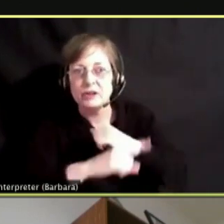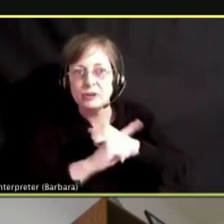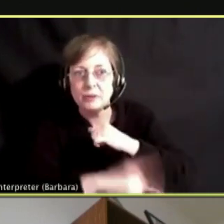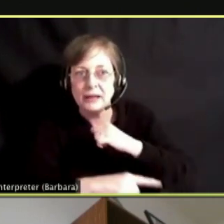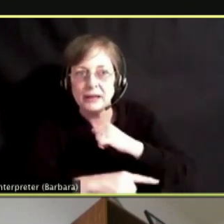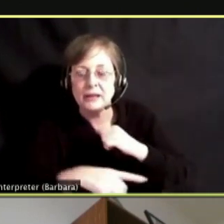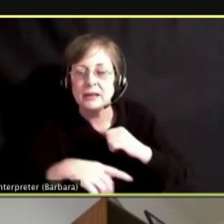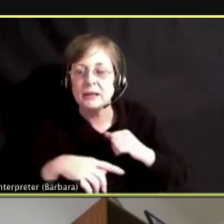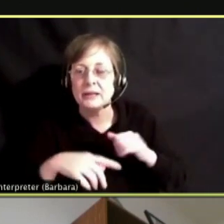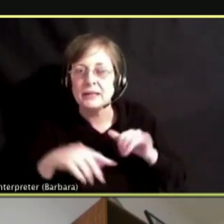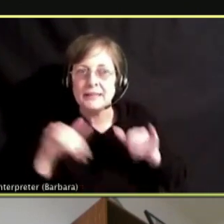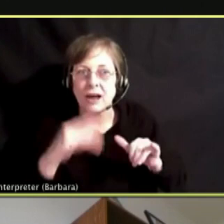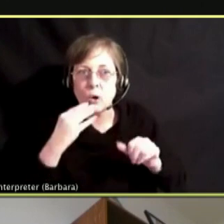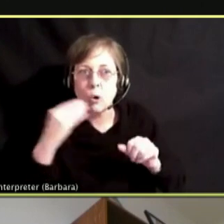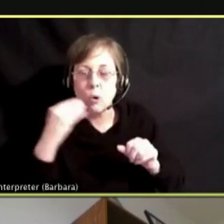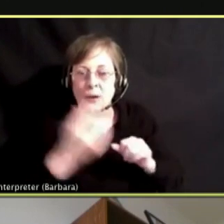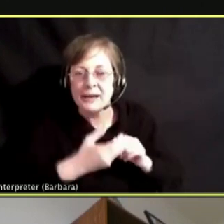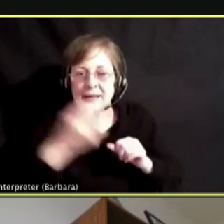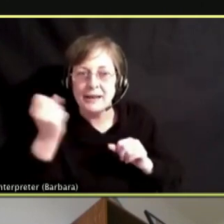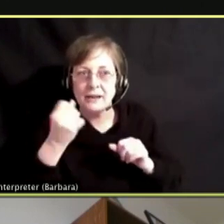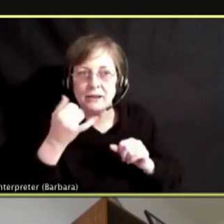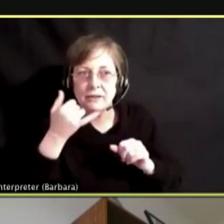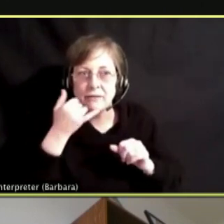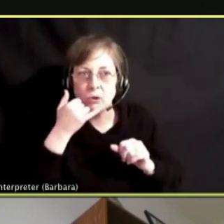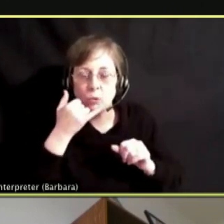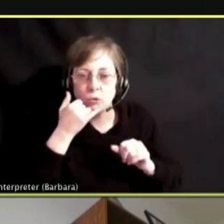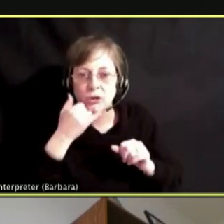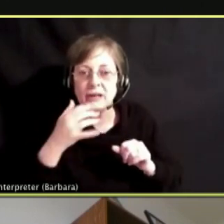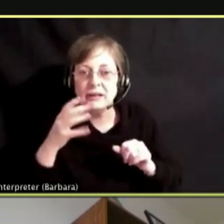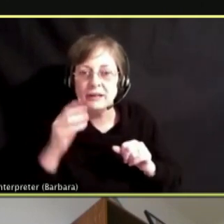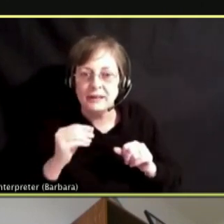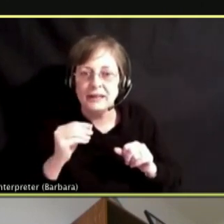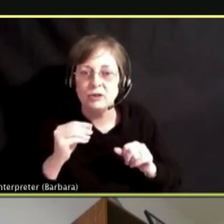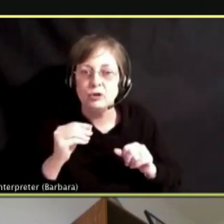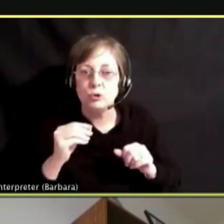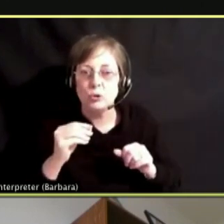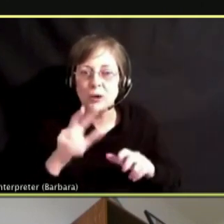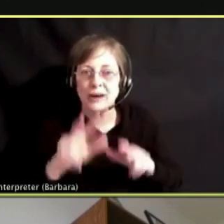PHONE, YOU NEED TO REINVEST IN MENTAL HEALTH RESOURCES BUT NOT ONLY ABOUT TALKING ABOUT